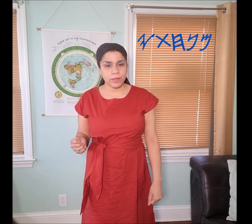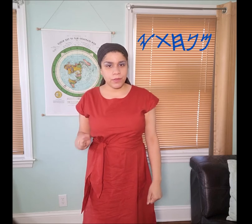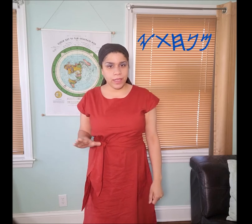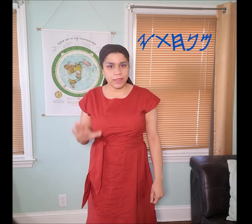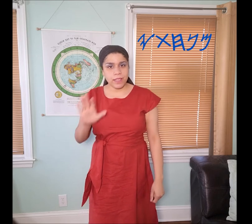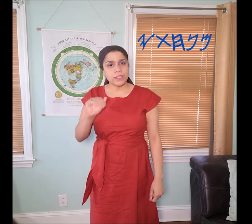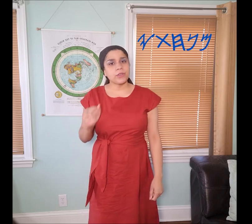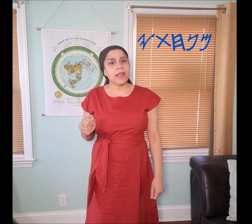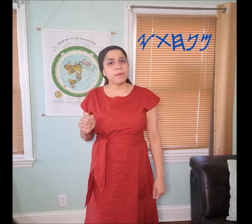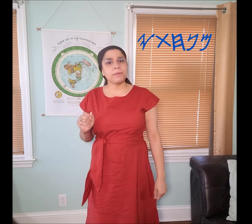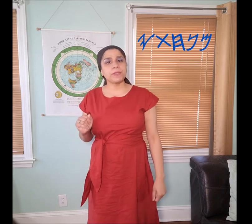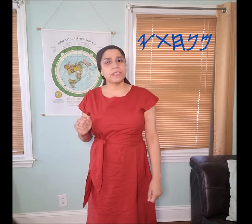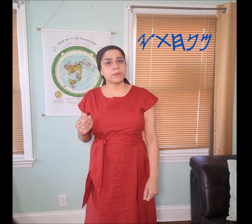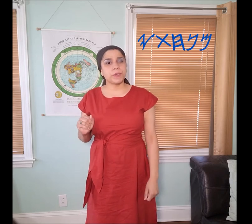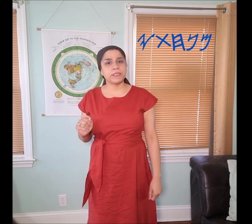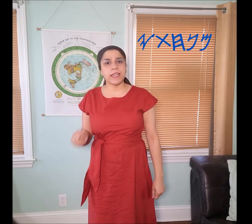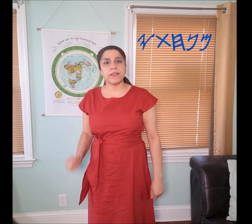okay so I’m going to put this word together.